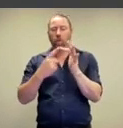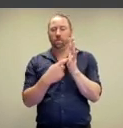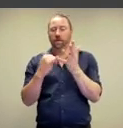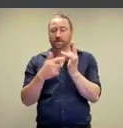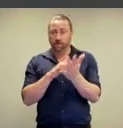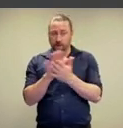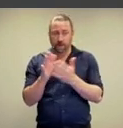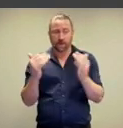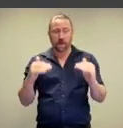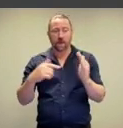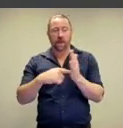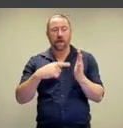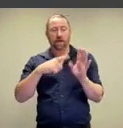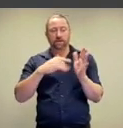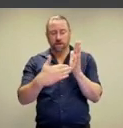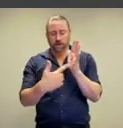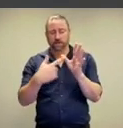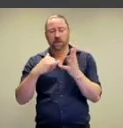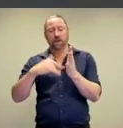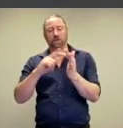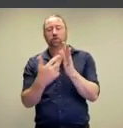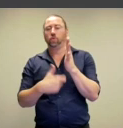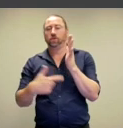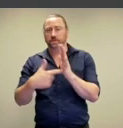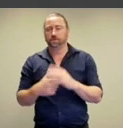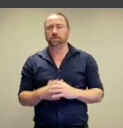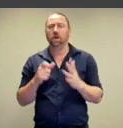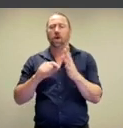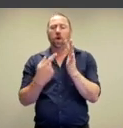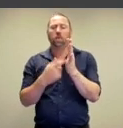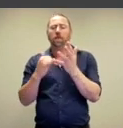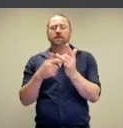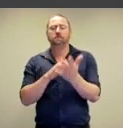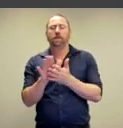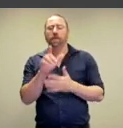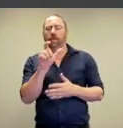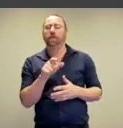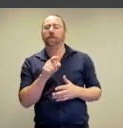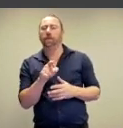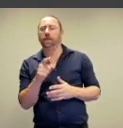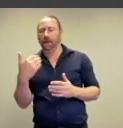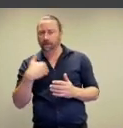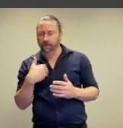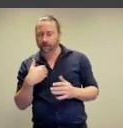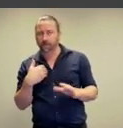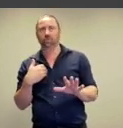artists, Yvette Coppersmith and